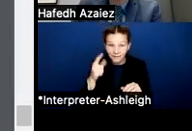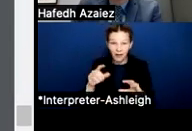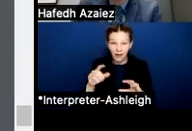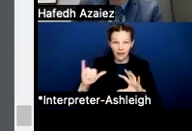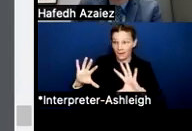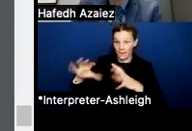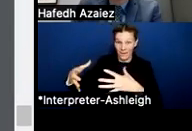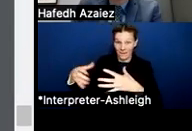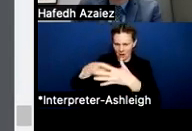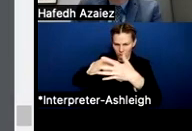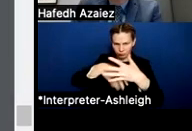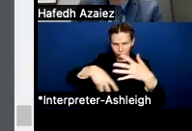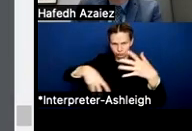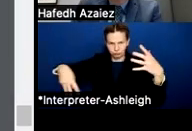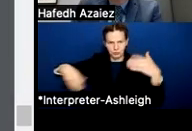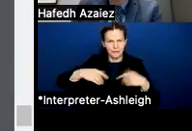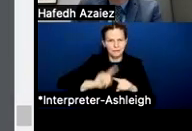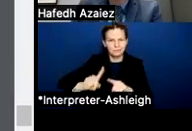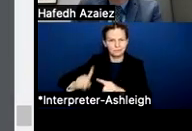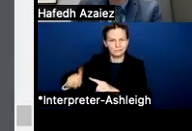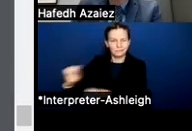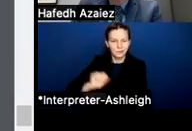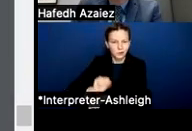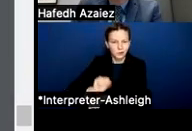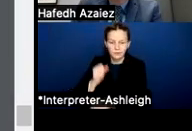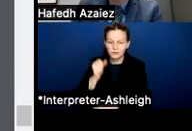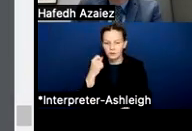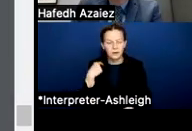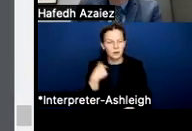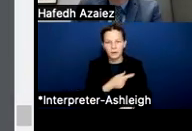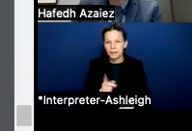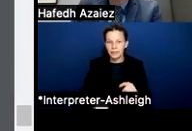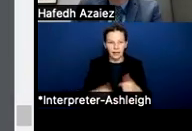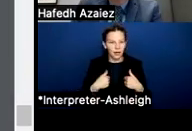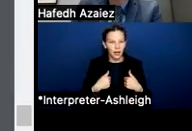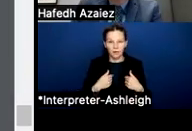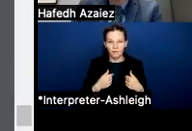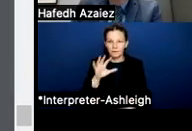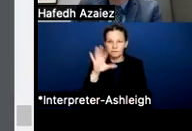within each of those pay structures. It's just not possible for us to maintain 50 or 60 different pay structures per se.